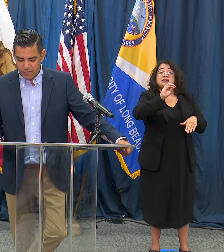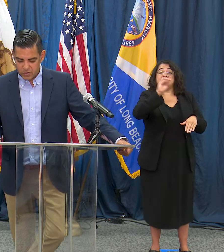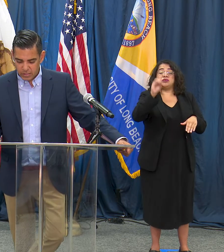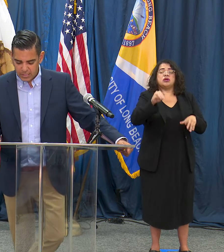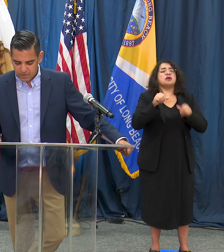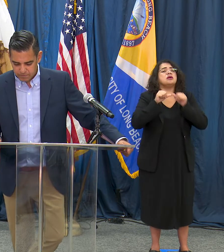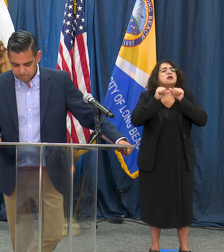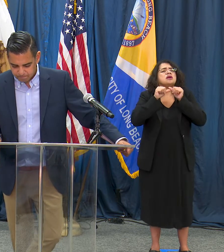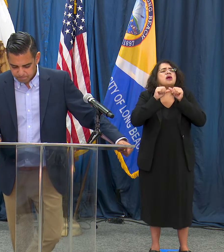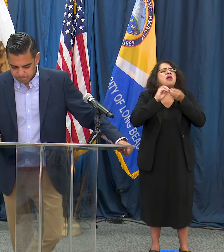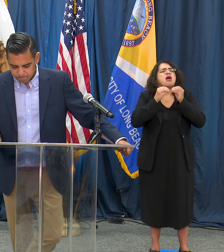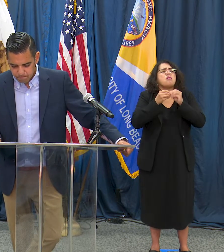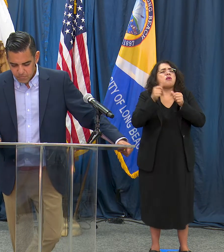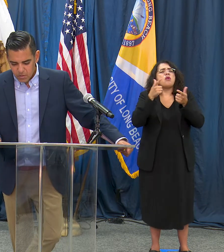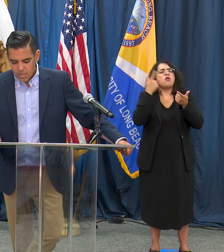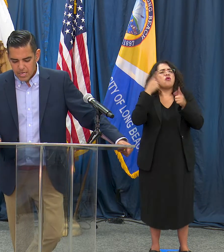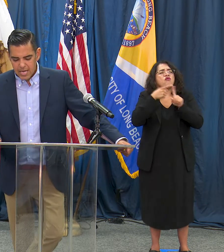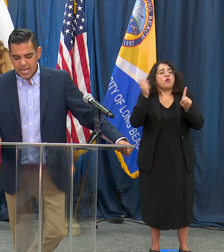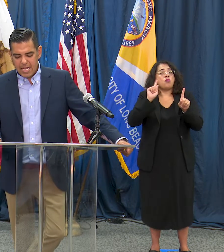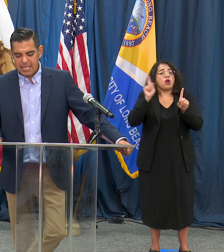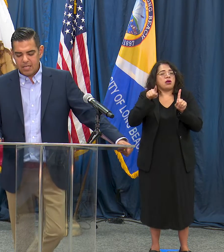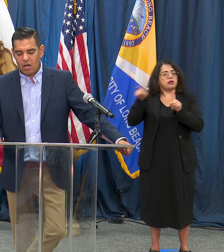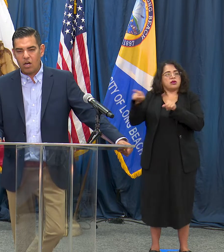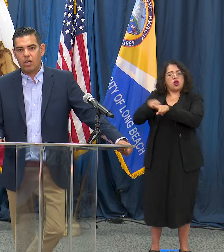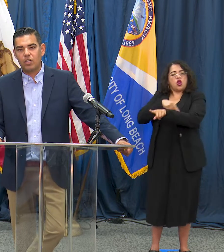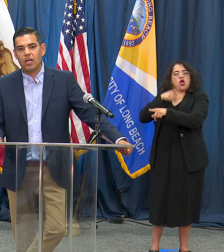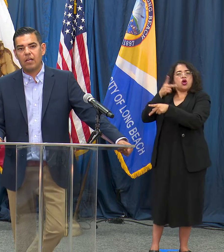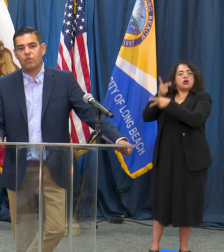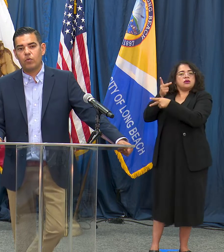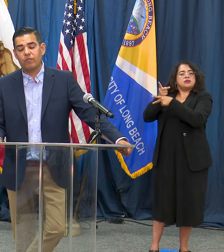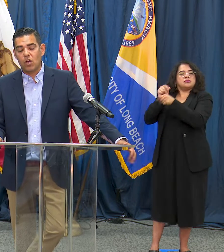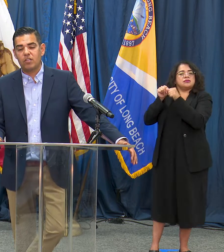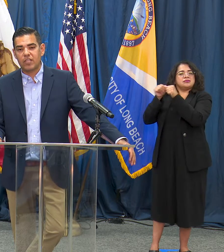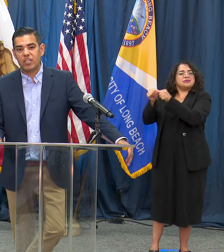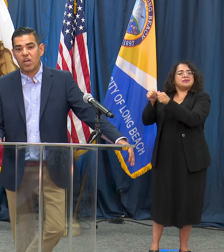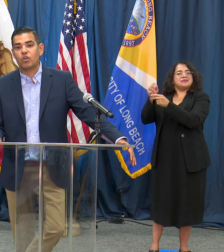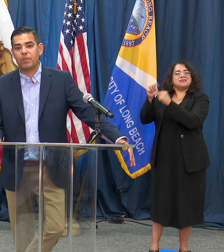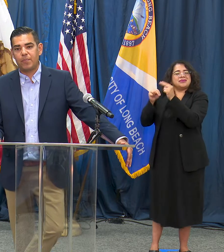facilities and we've noticed that younger